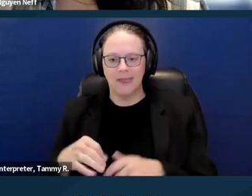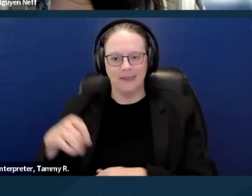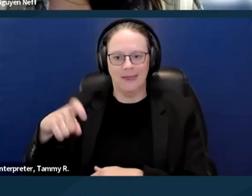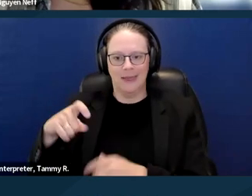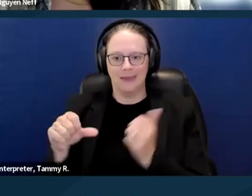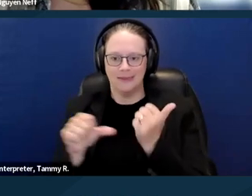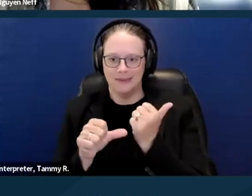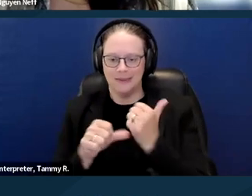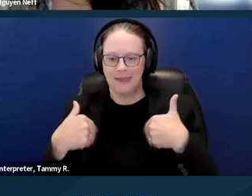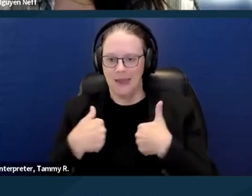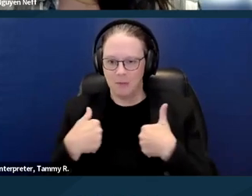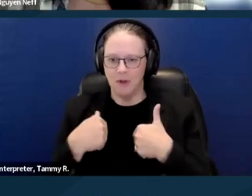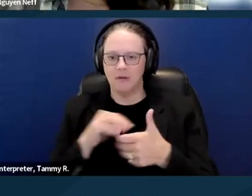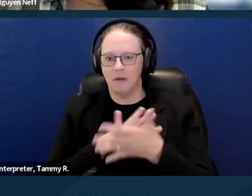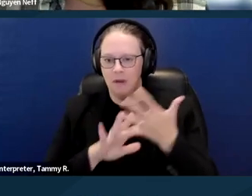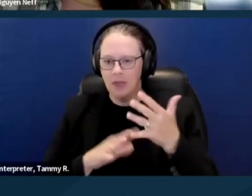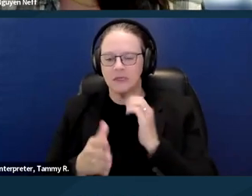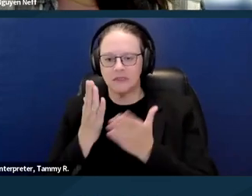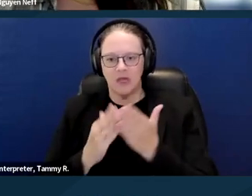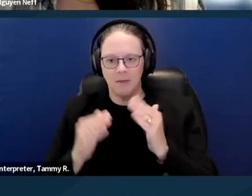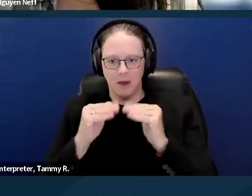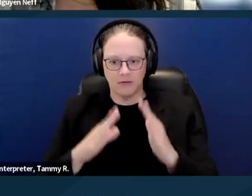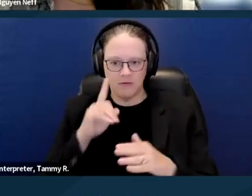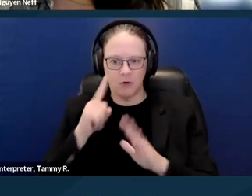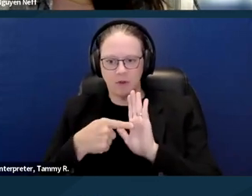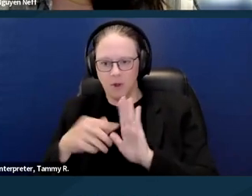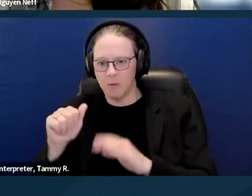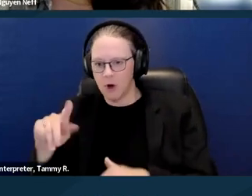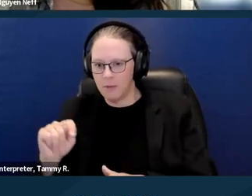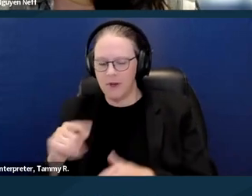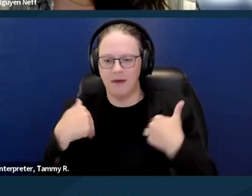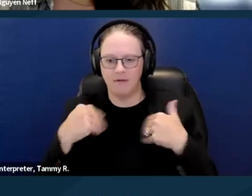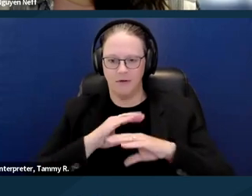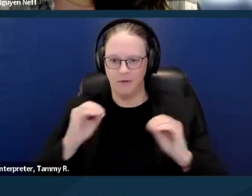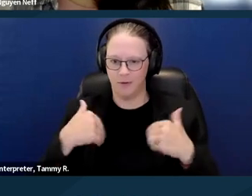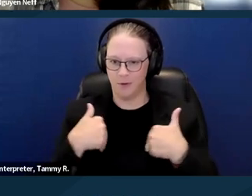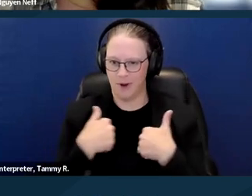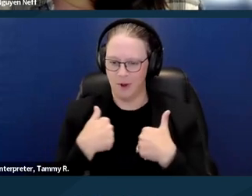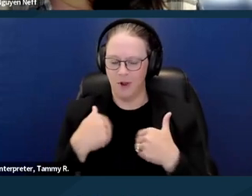and other housing have no animal policies and people will need a reasonable accommodation